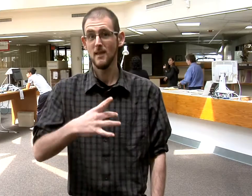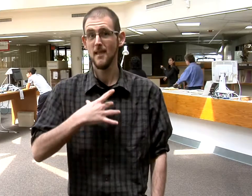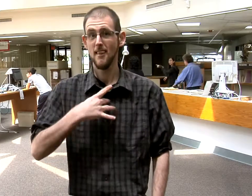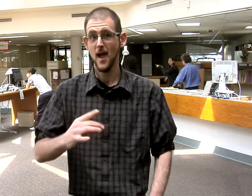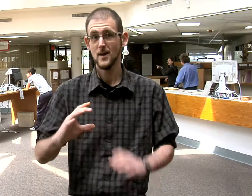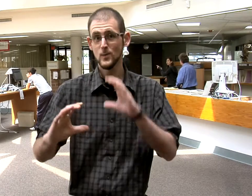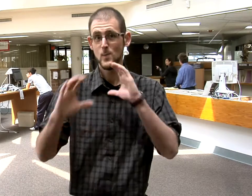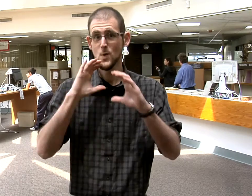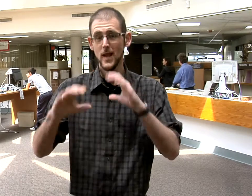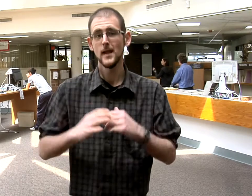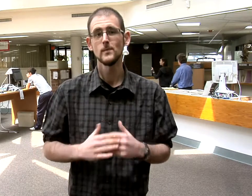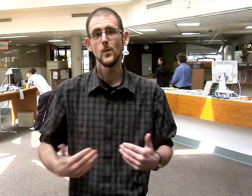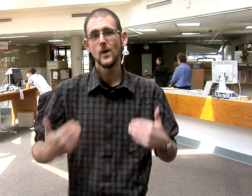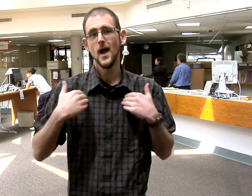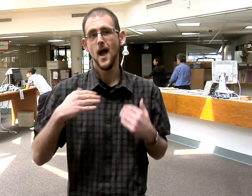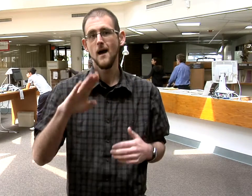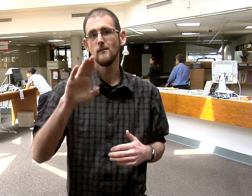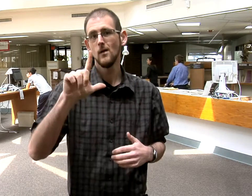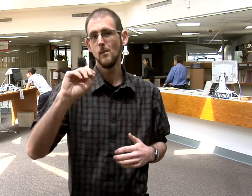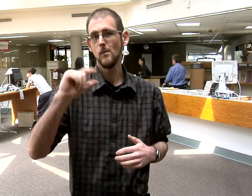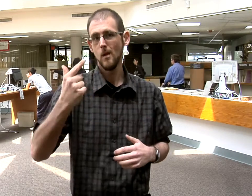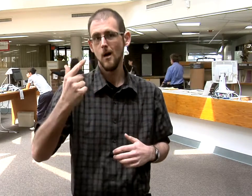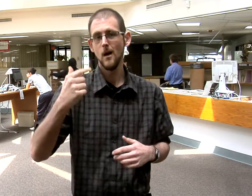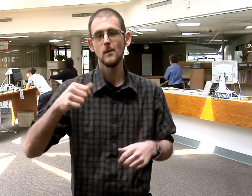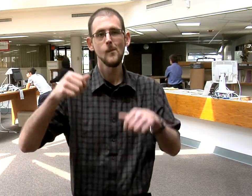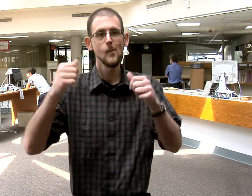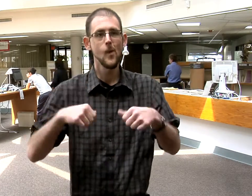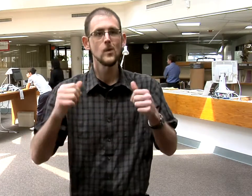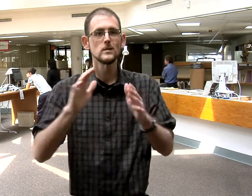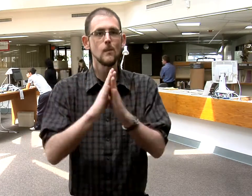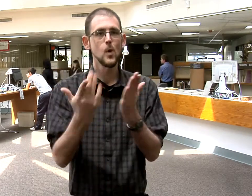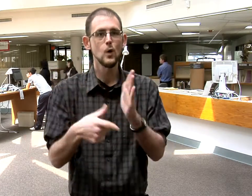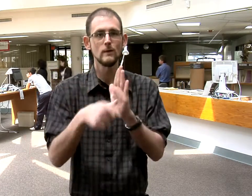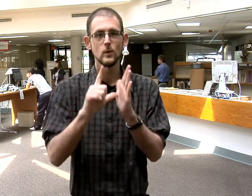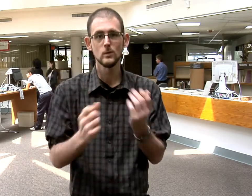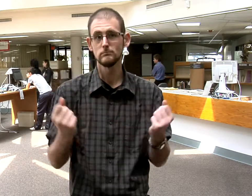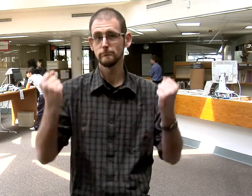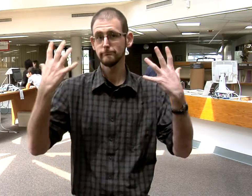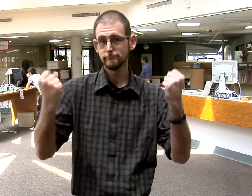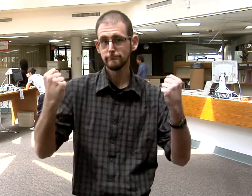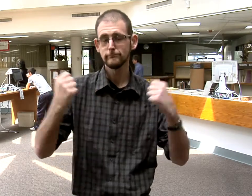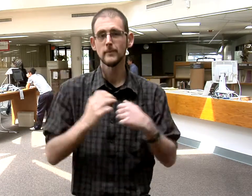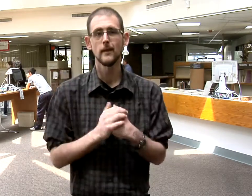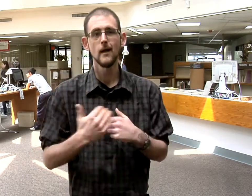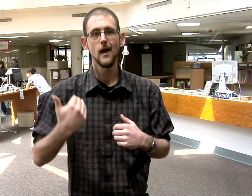JIM McCARTHY: The Library really likes to communicate. We have a blog that includes signed book reviews,